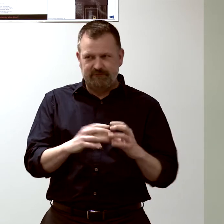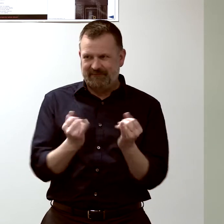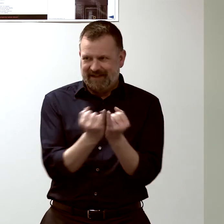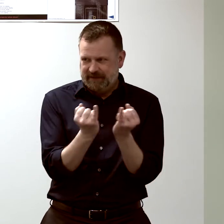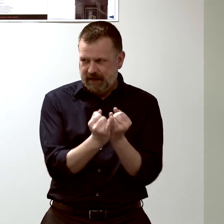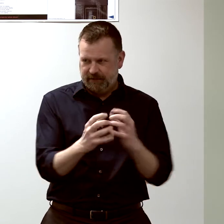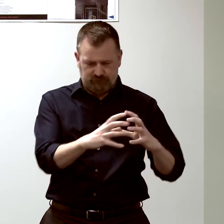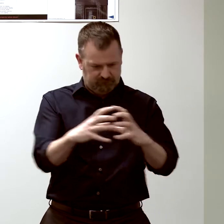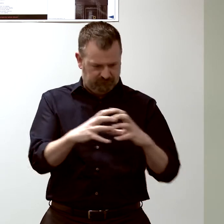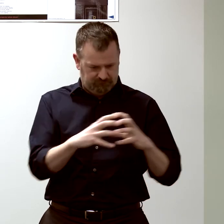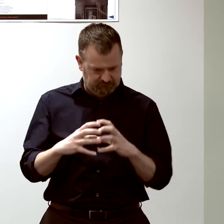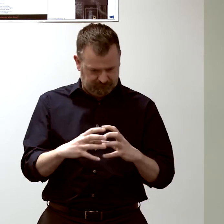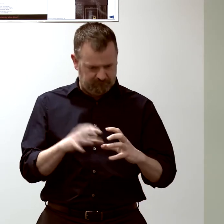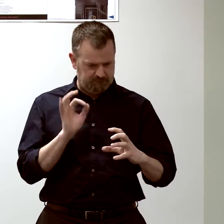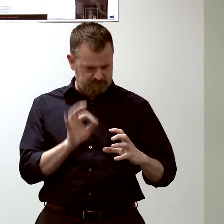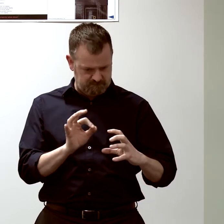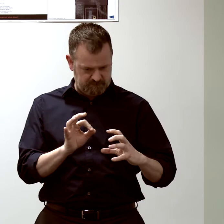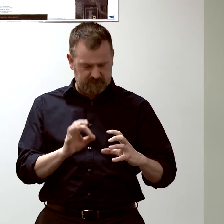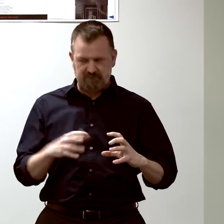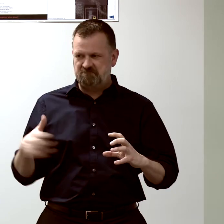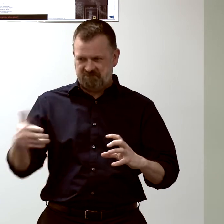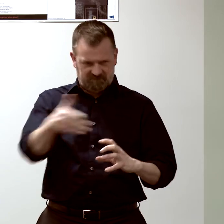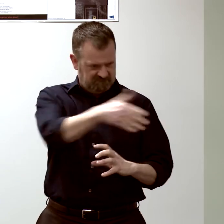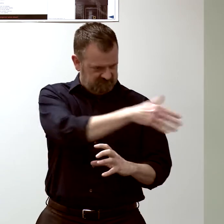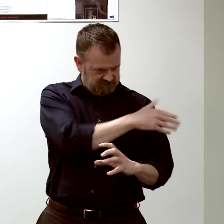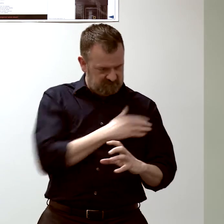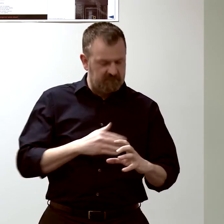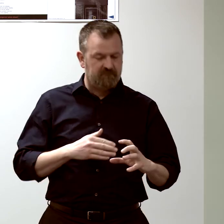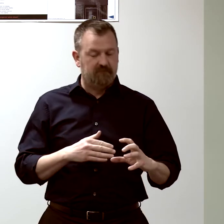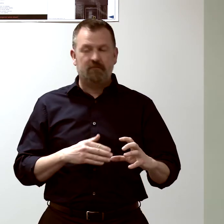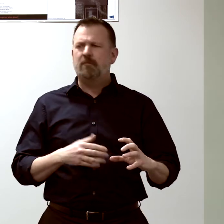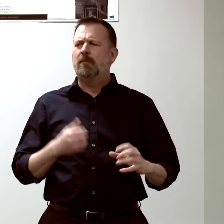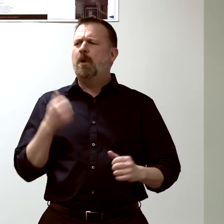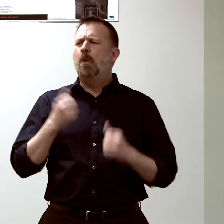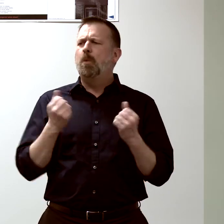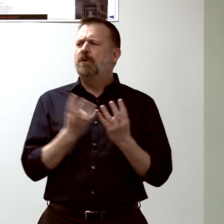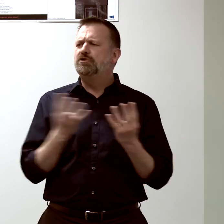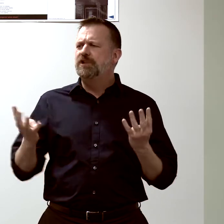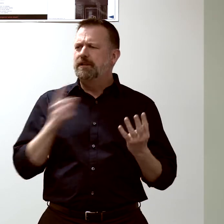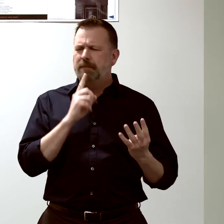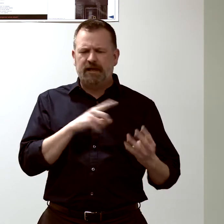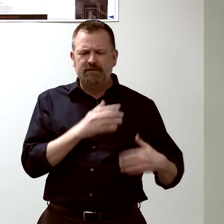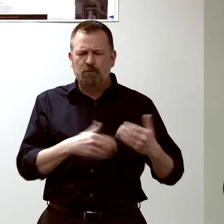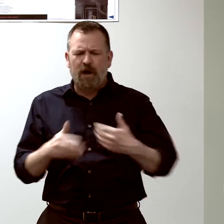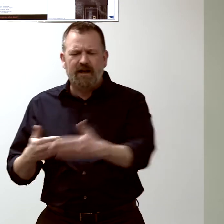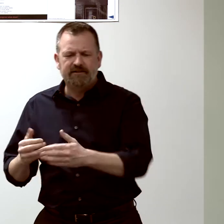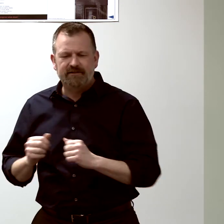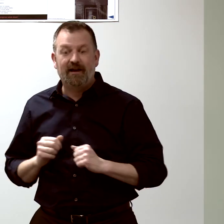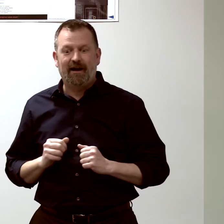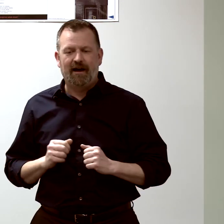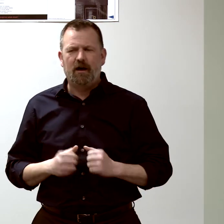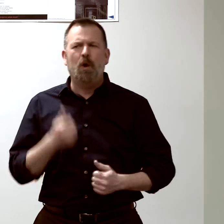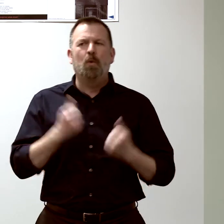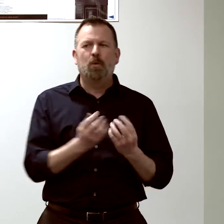and then we analyze the genes that are being expressed, and we look at the genes that go up--